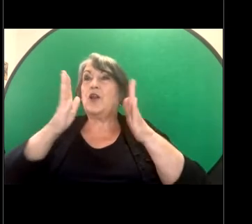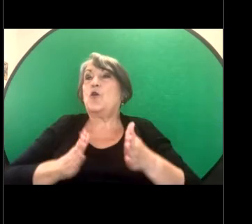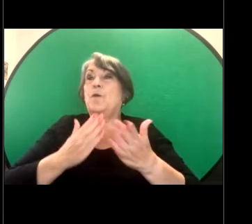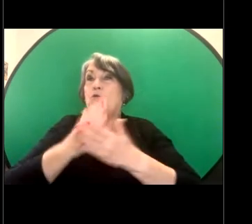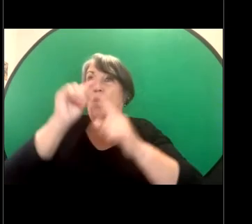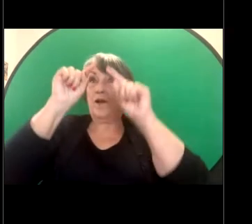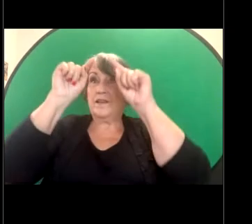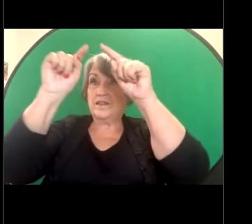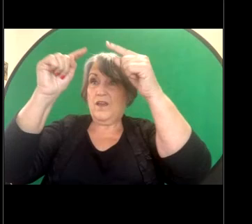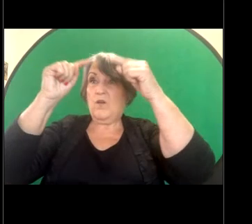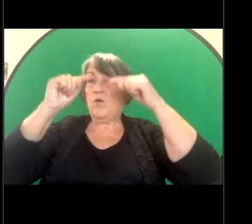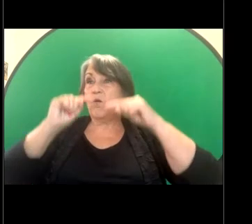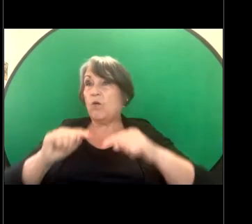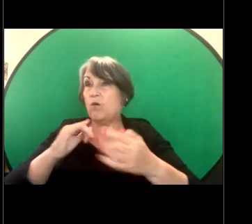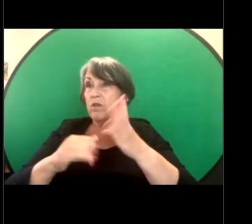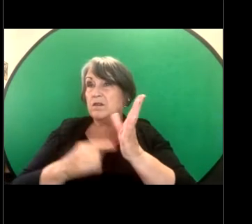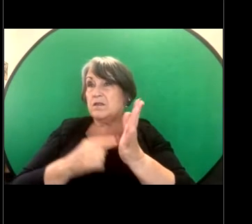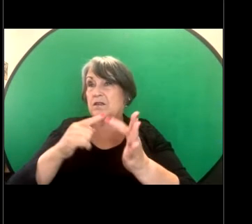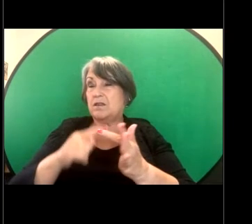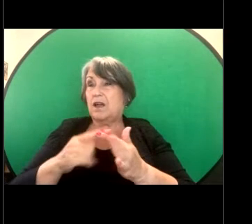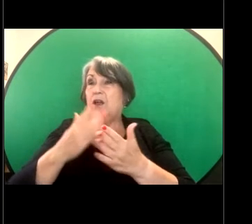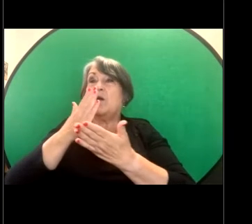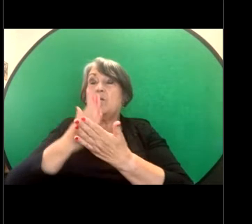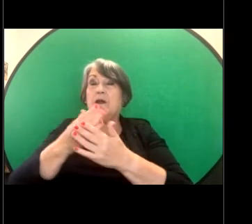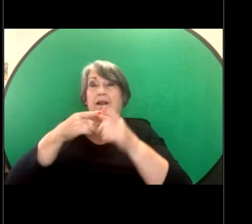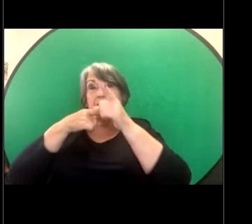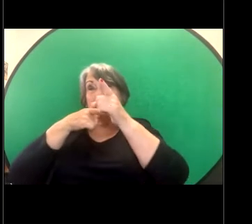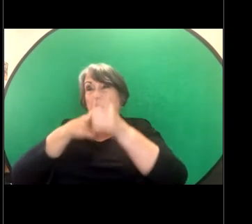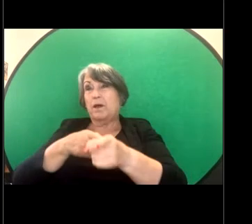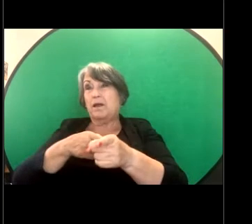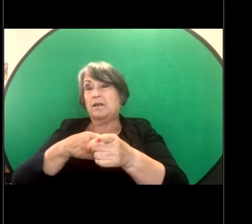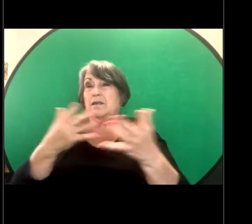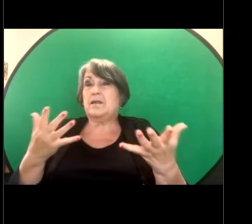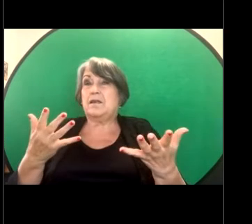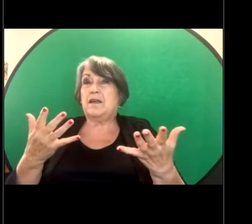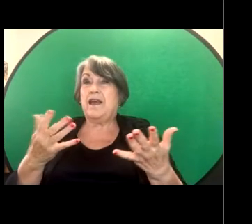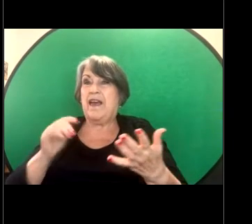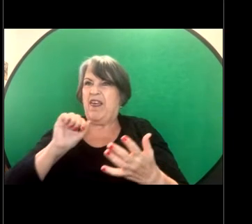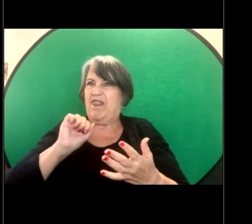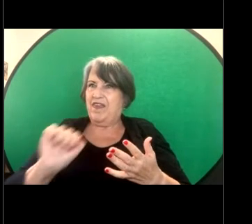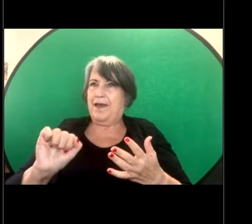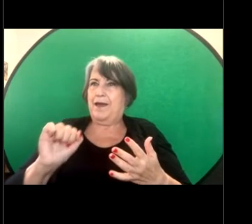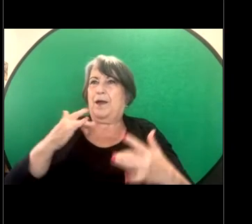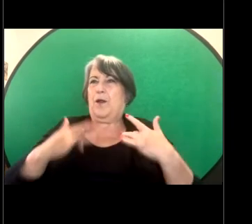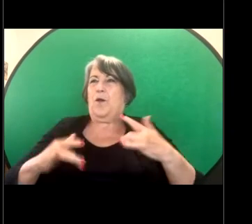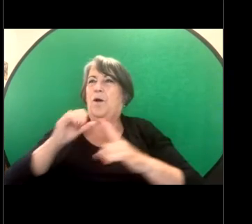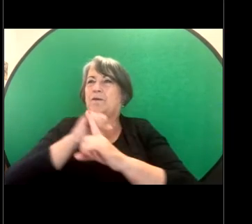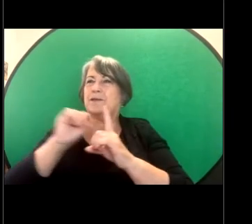again it would really depend on the circumstances. It's really difficult to give an answer.